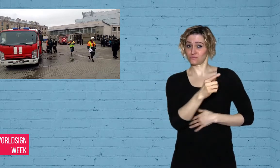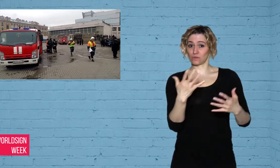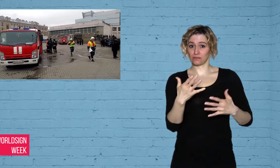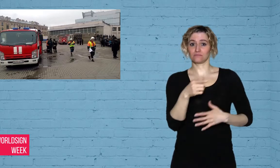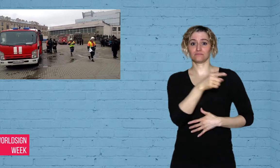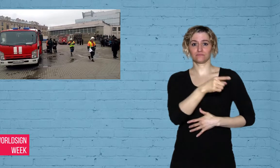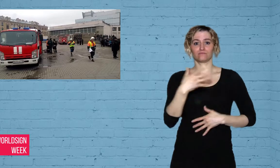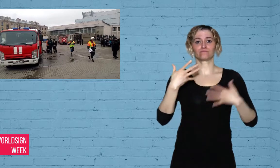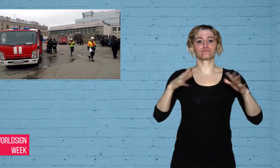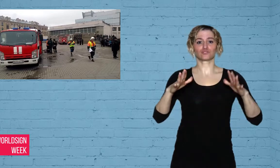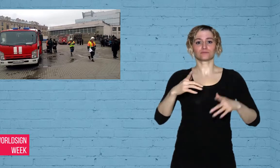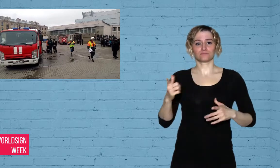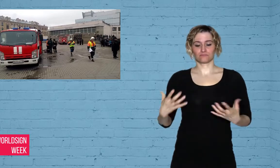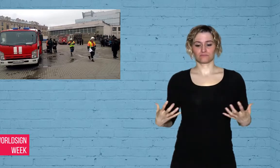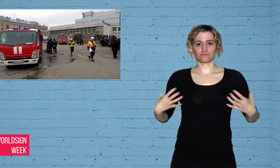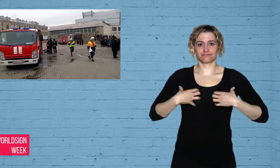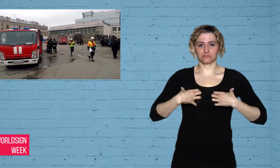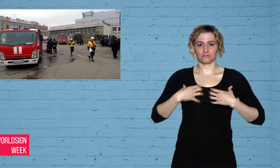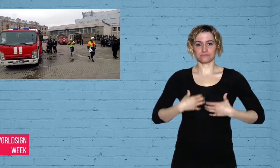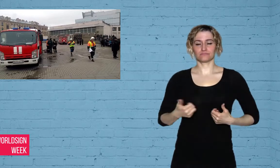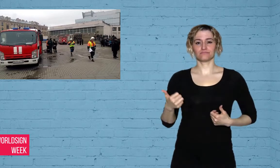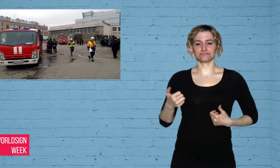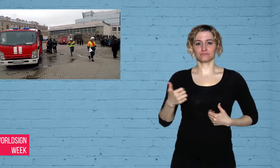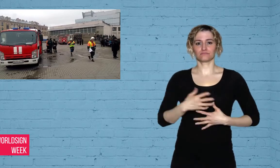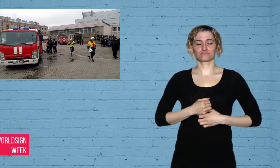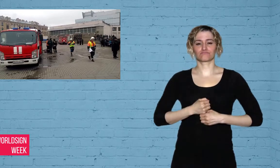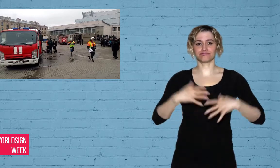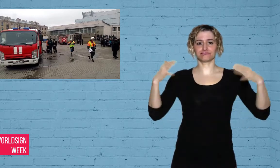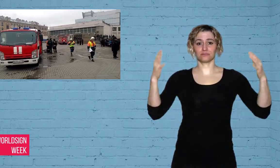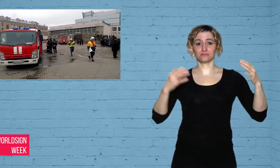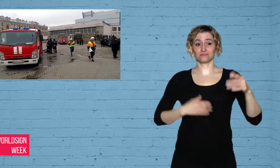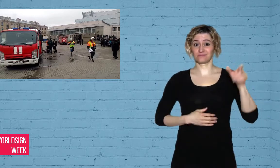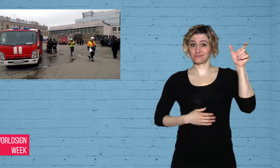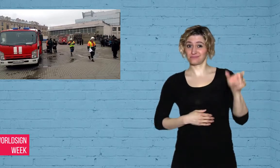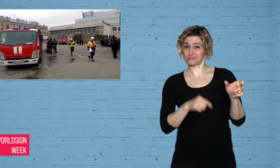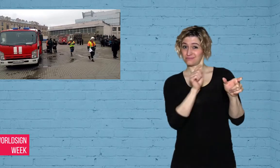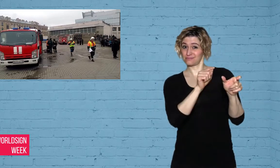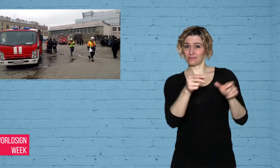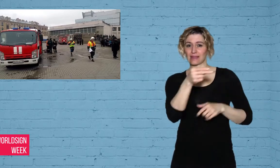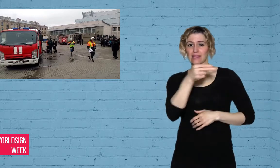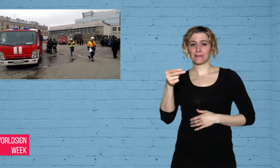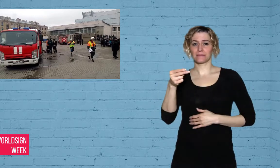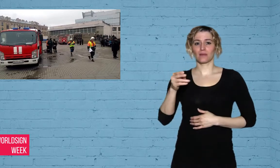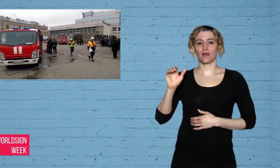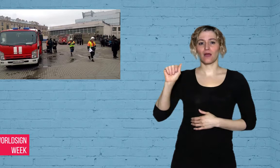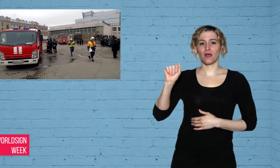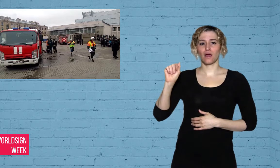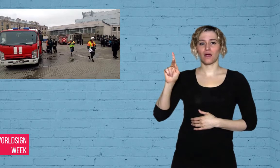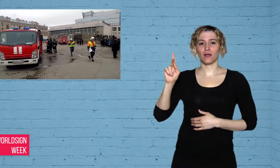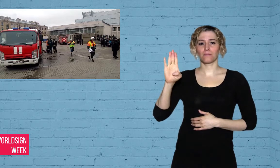Akbarzhon Jalilov, a Russian citizen